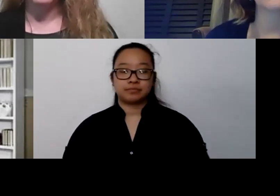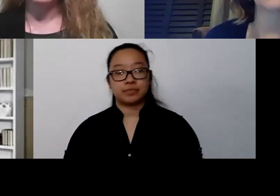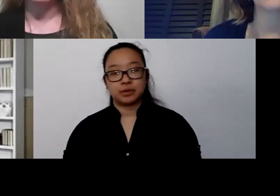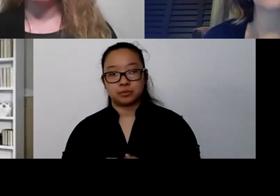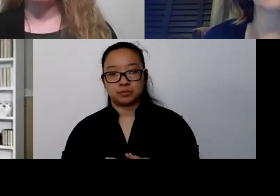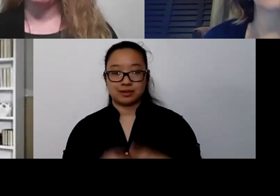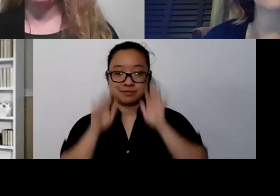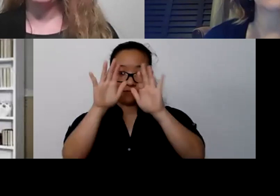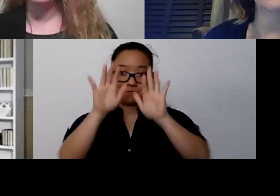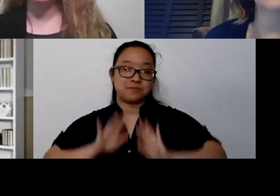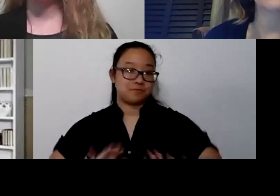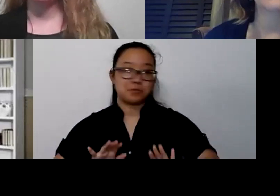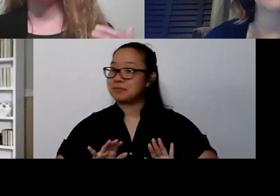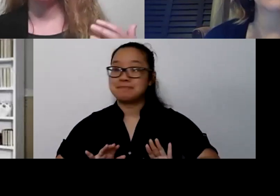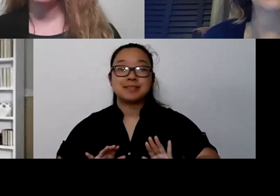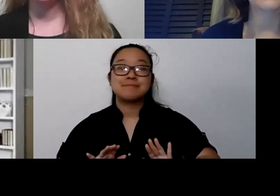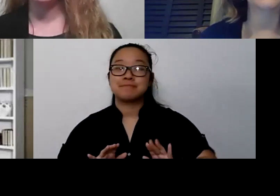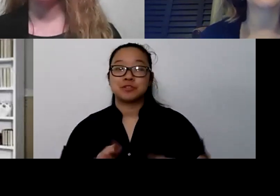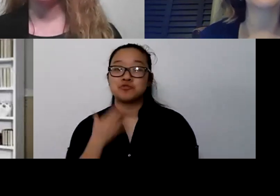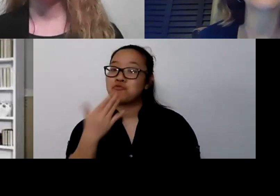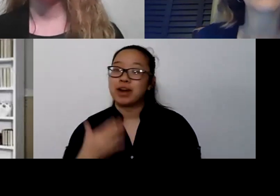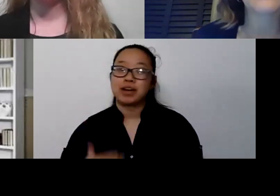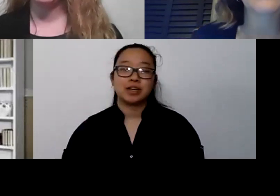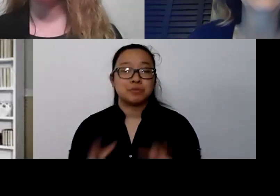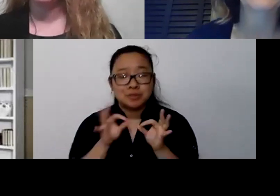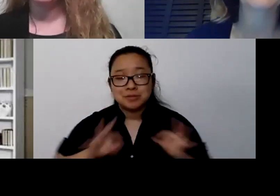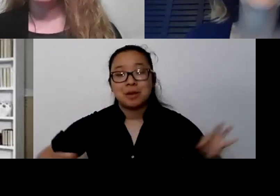That's great because it's so important to talk about